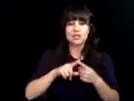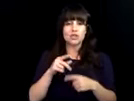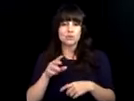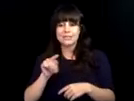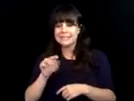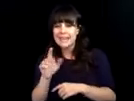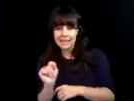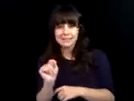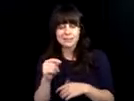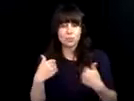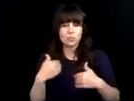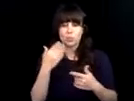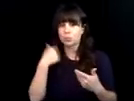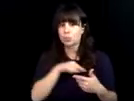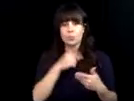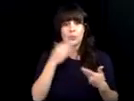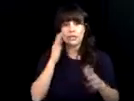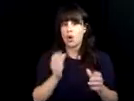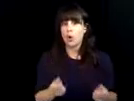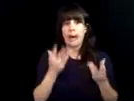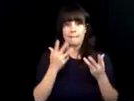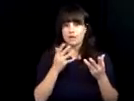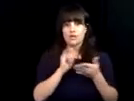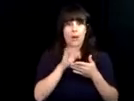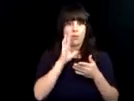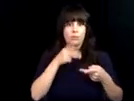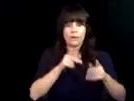they knew what they were typing because of the miracle of text-to-